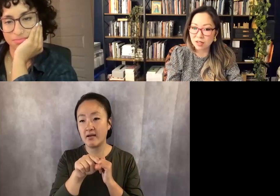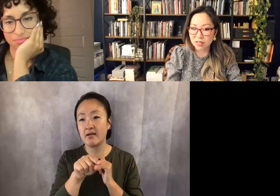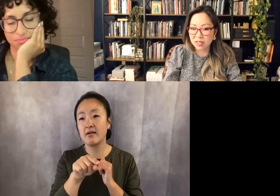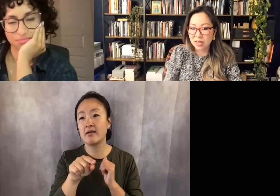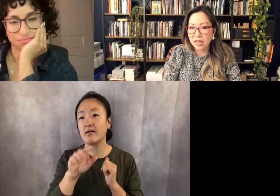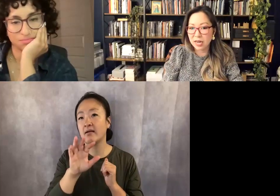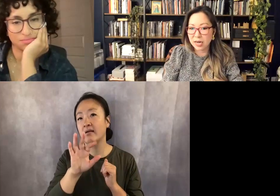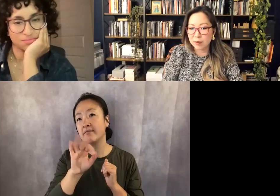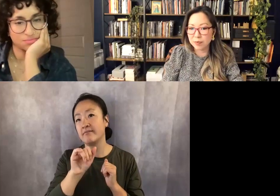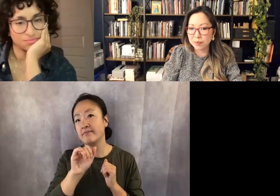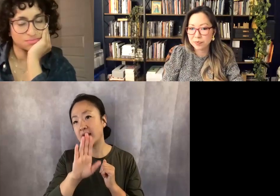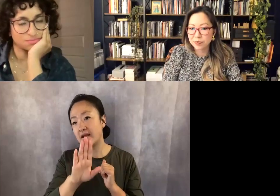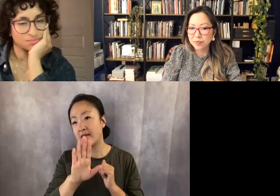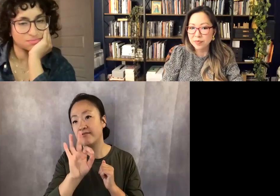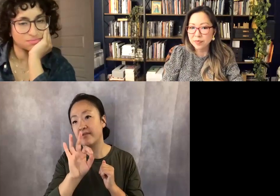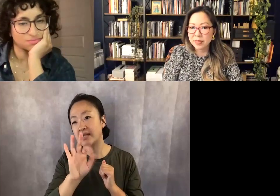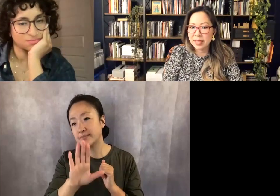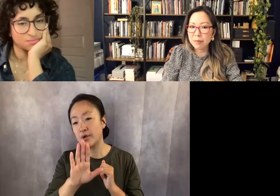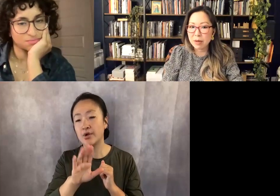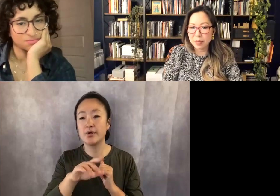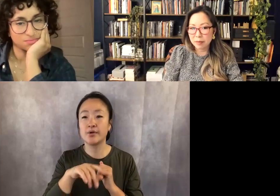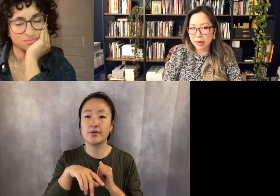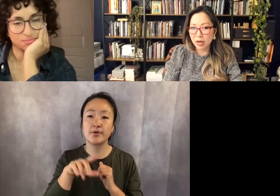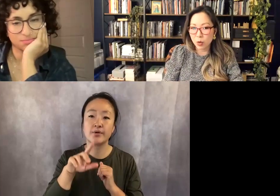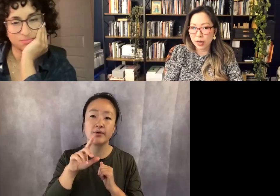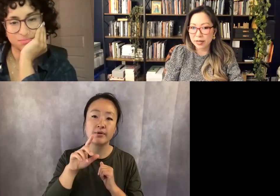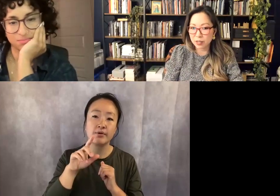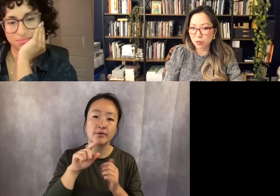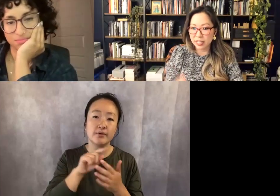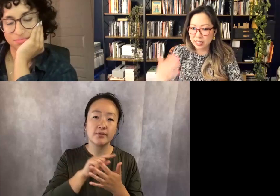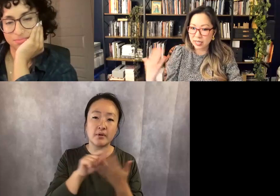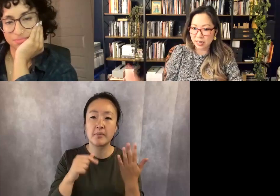00:49:51.000 --> 00:49:58.000 Often that might be my Aquarius, rising kind